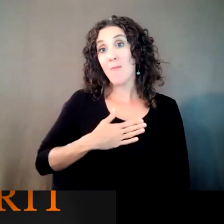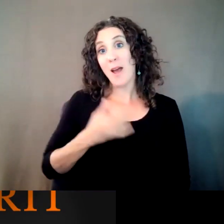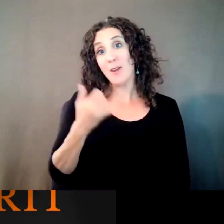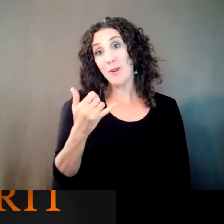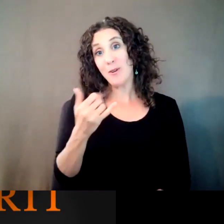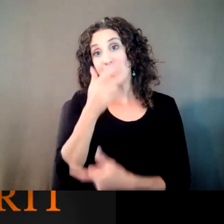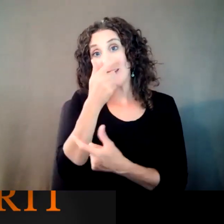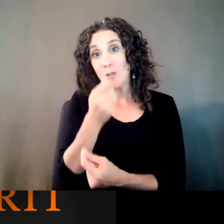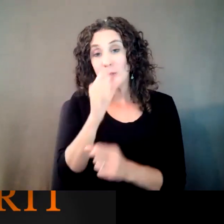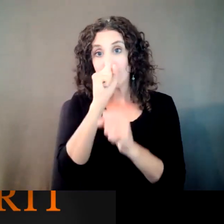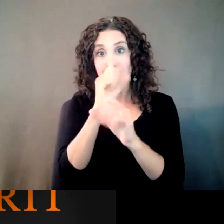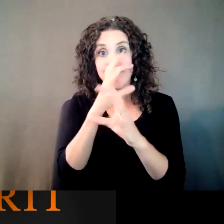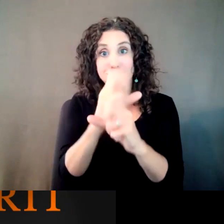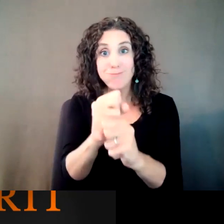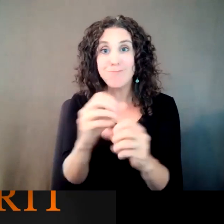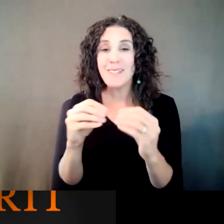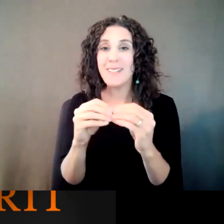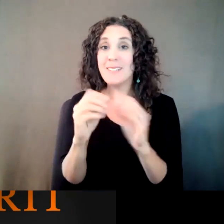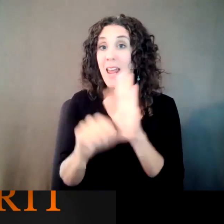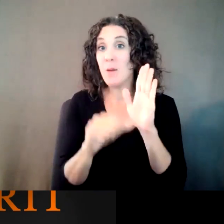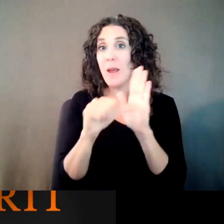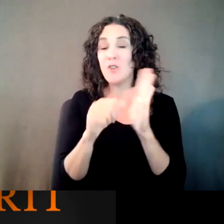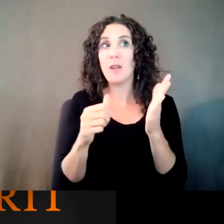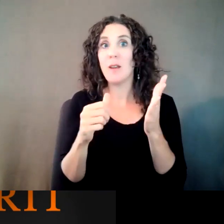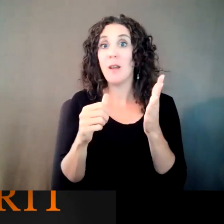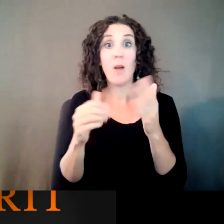animation. And even if -- wherever this goes, I'm really